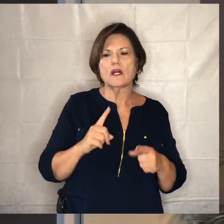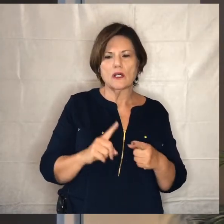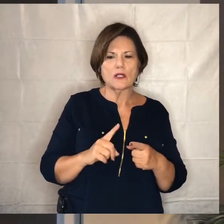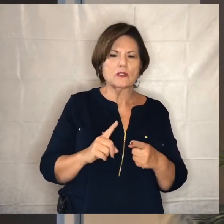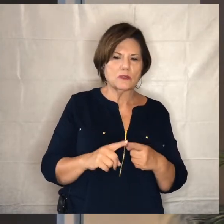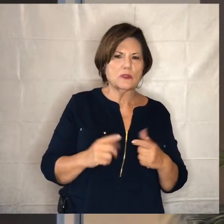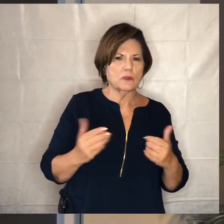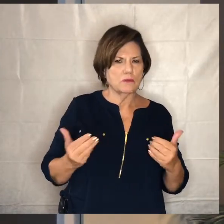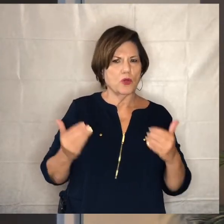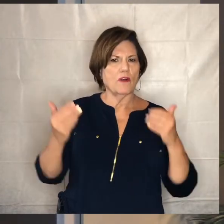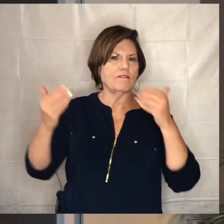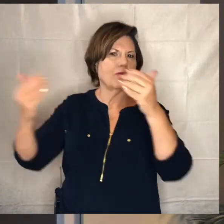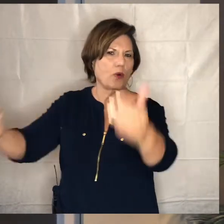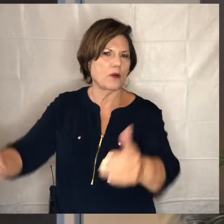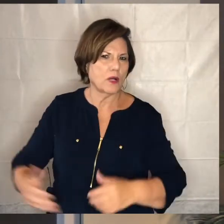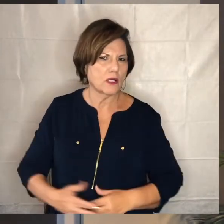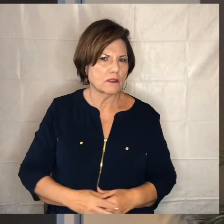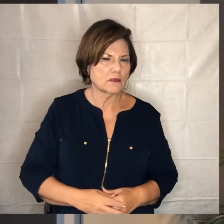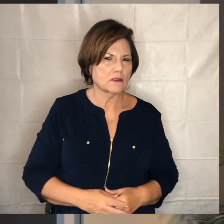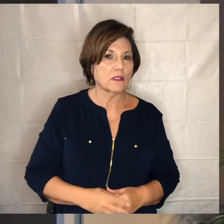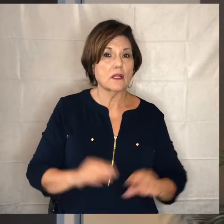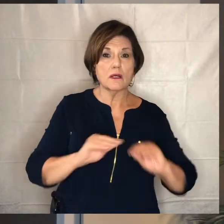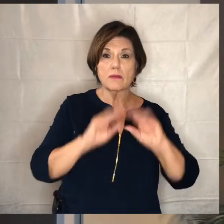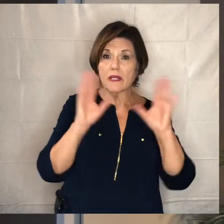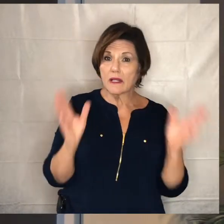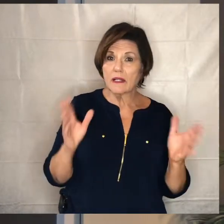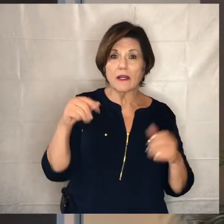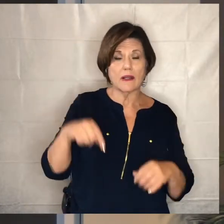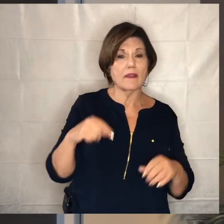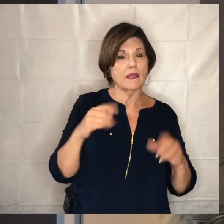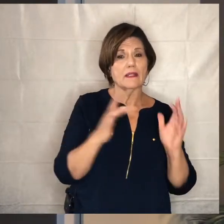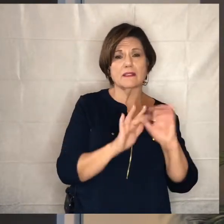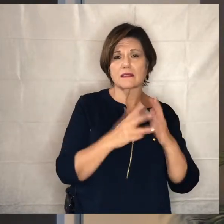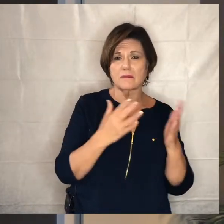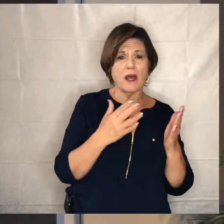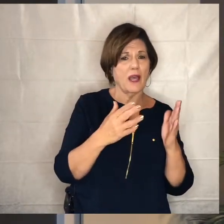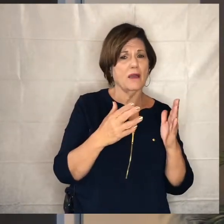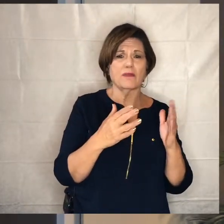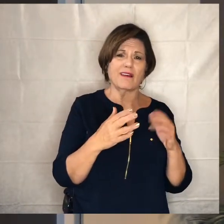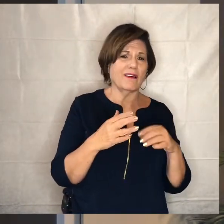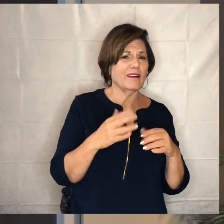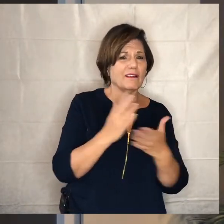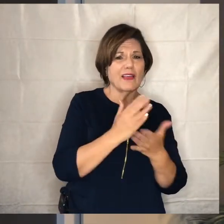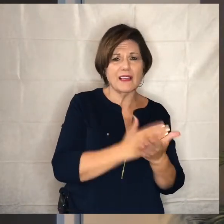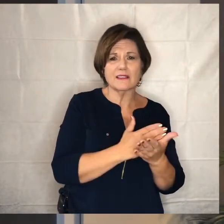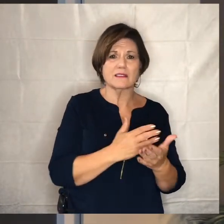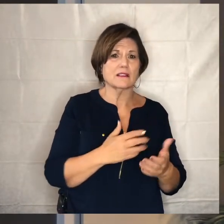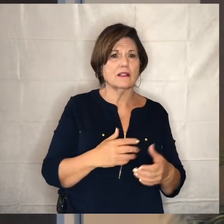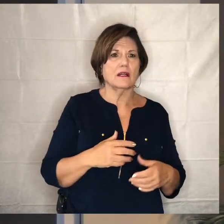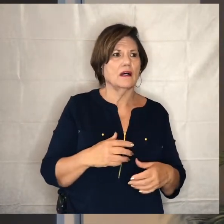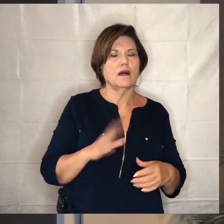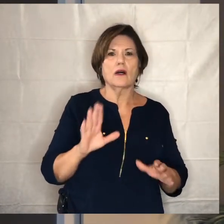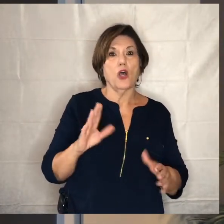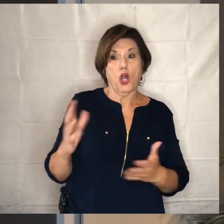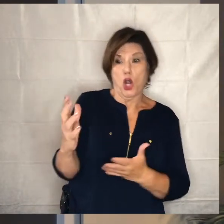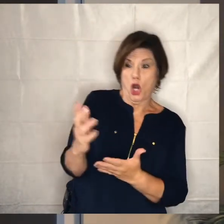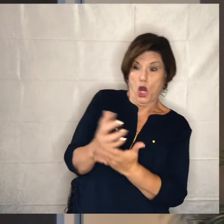of forward let's be clear in this passage i'm not advocating somehow that persons uh earn their way back into uh